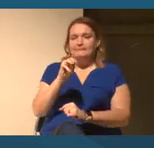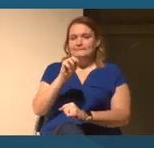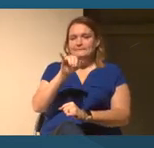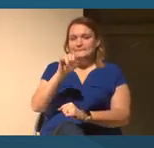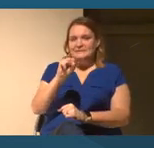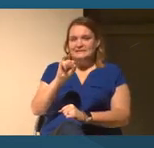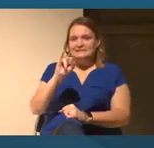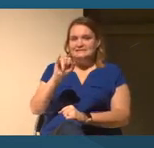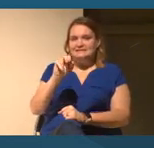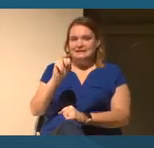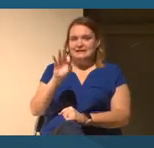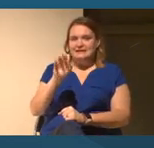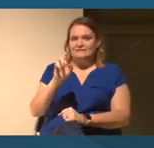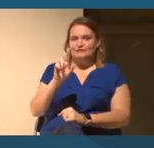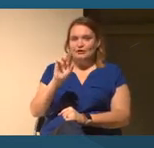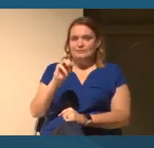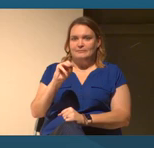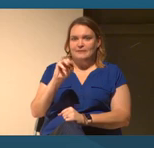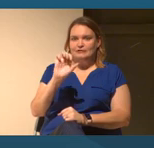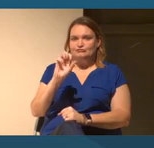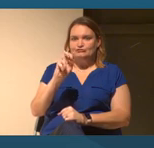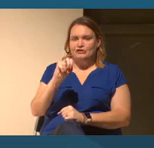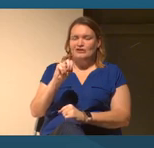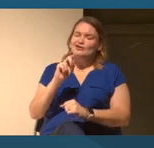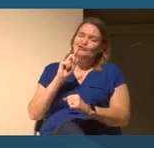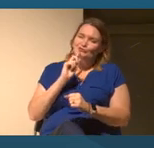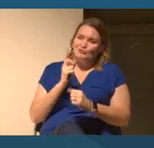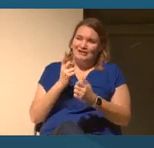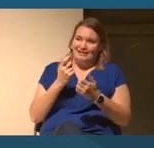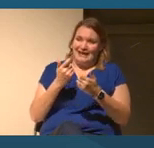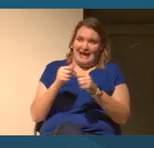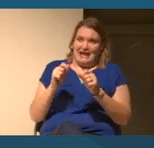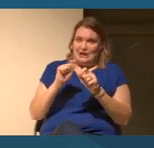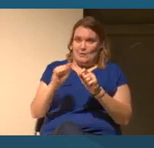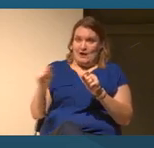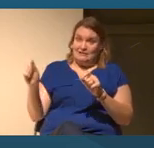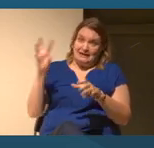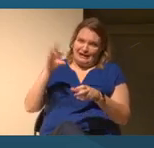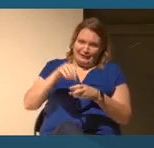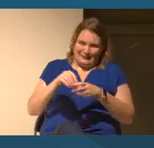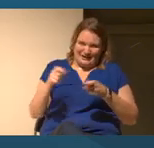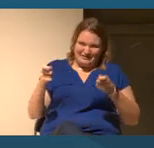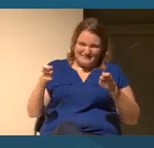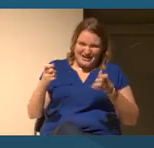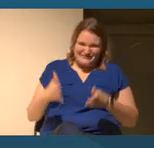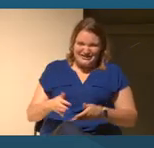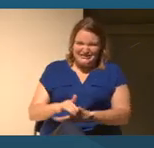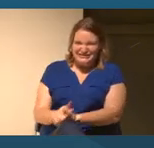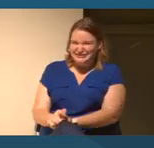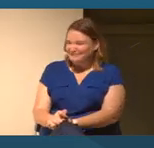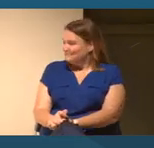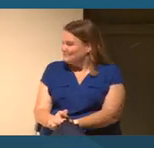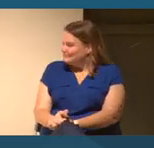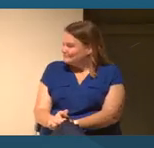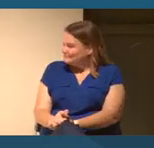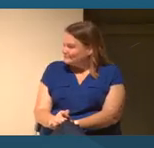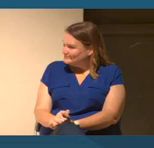And that's really open to anyone, I think, on the panel, including our moderator. Let me start.